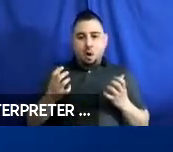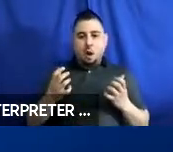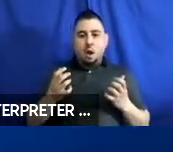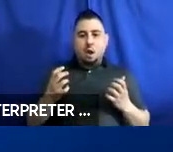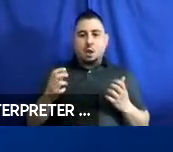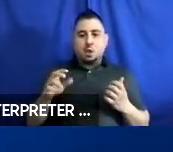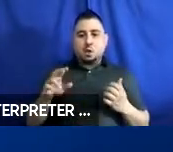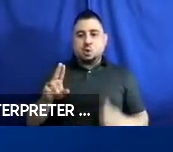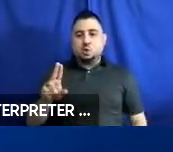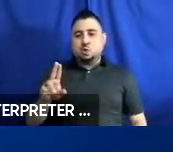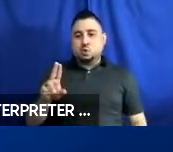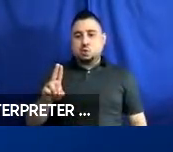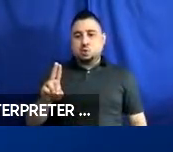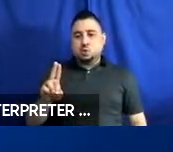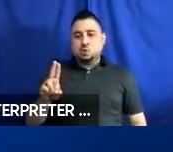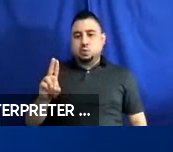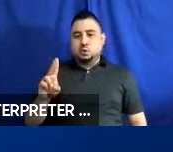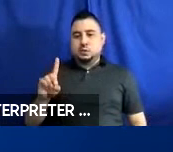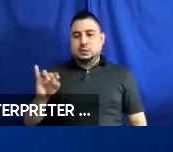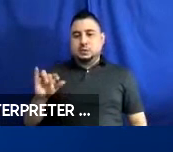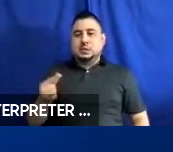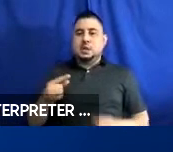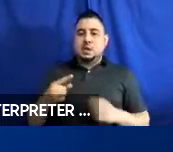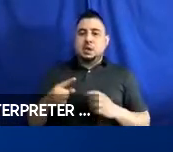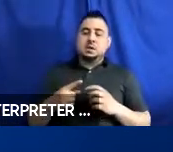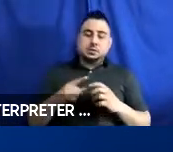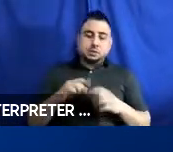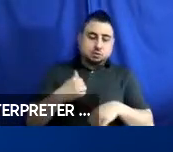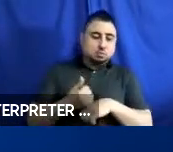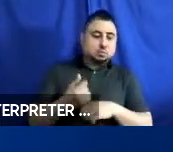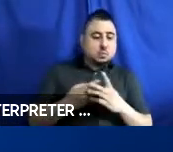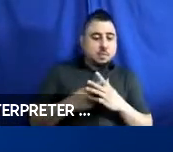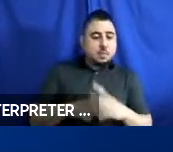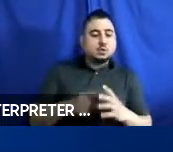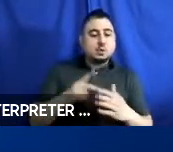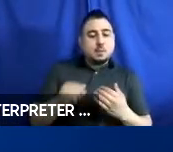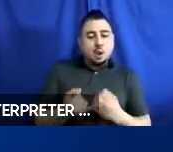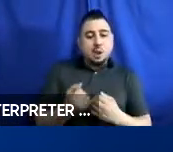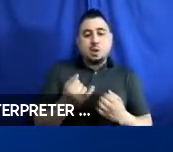the UDIG, as they’re implemented in commercial products to be inconspicuous and not interfere